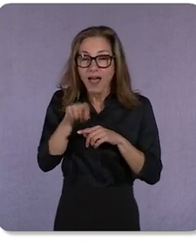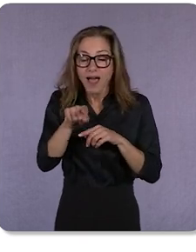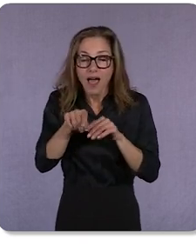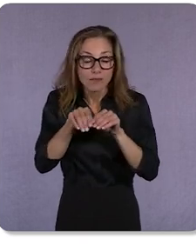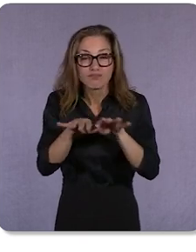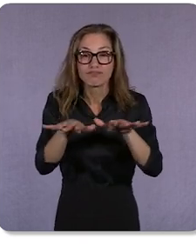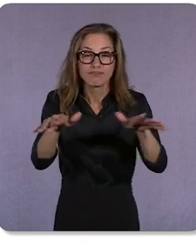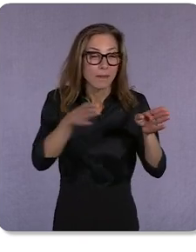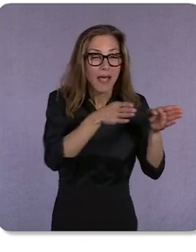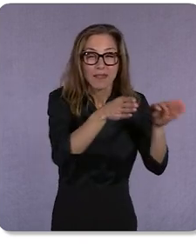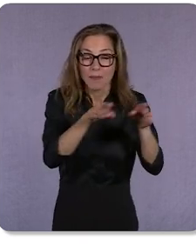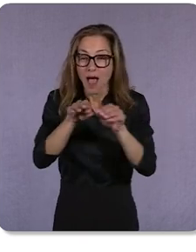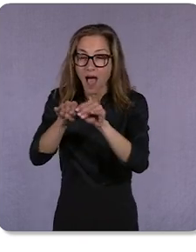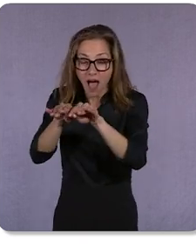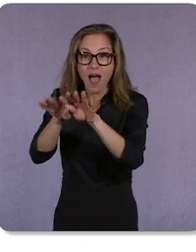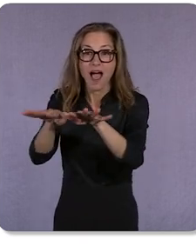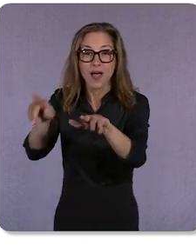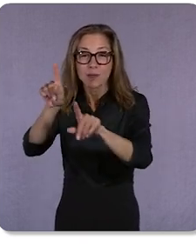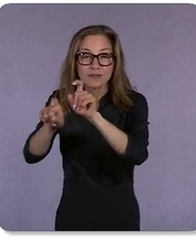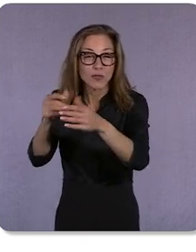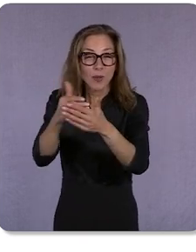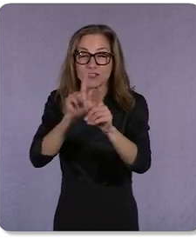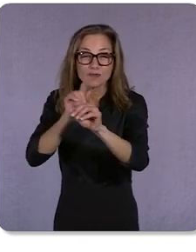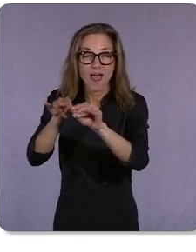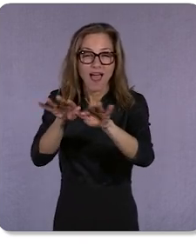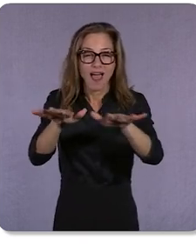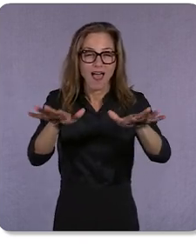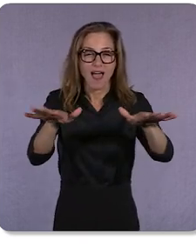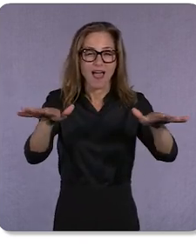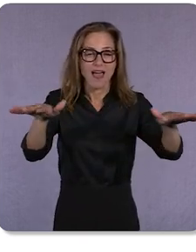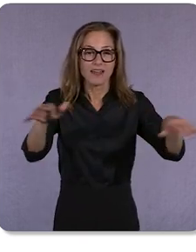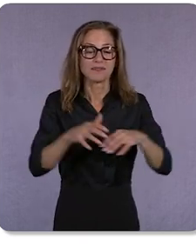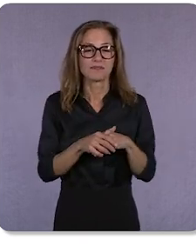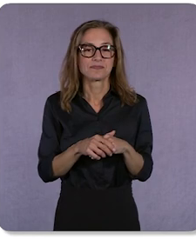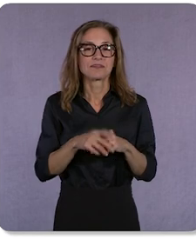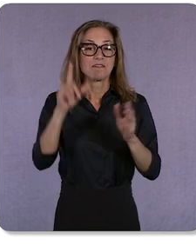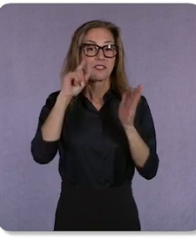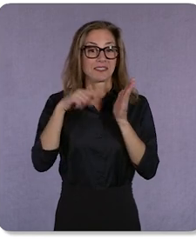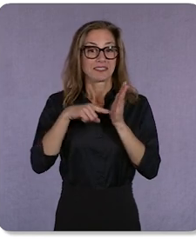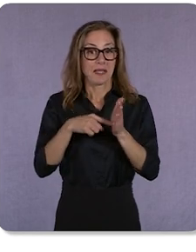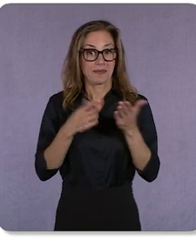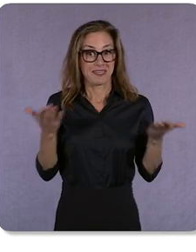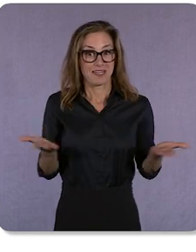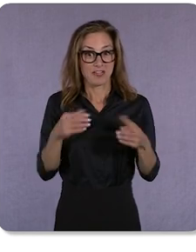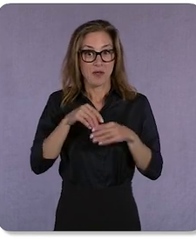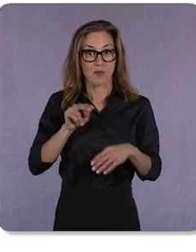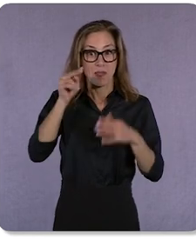with every answer leading to a new question. For example, here in North America we had a